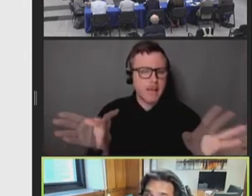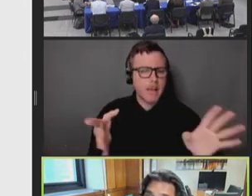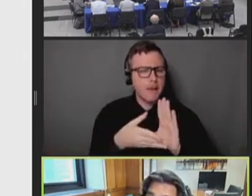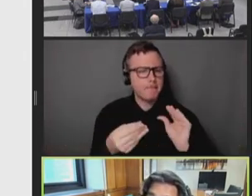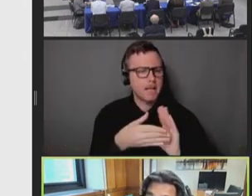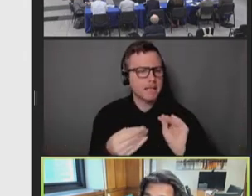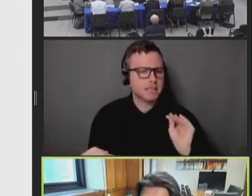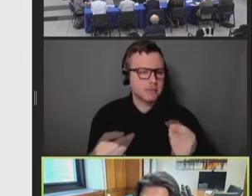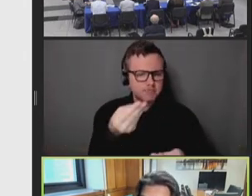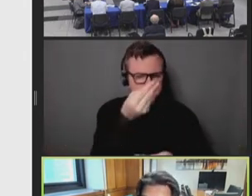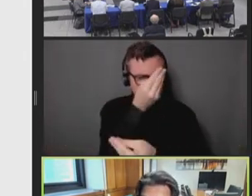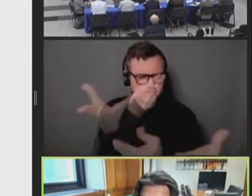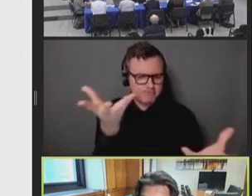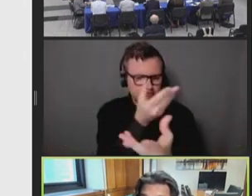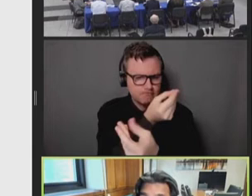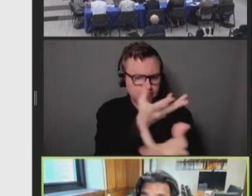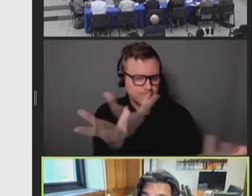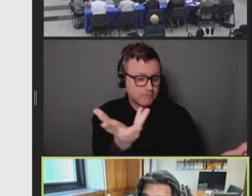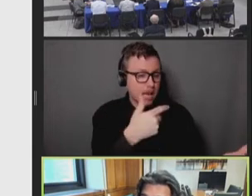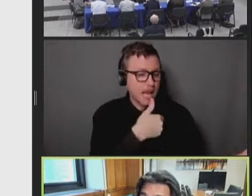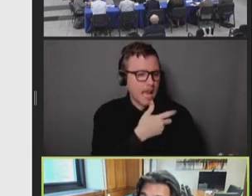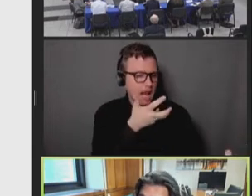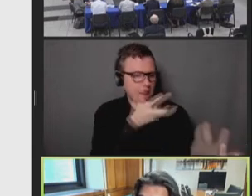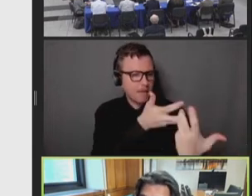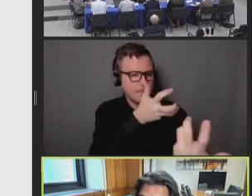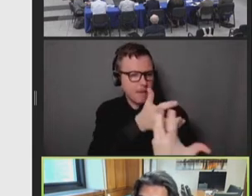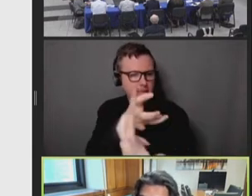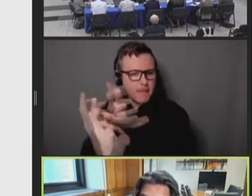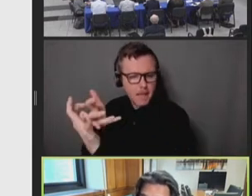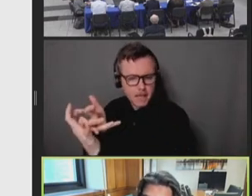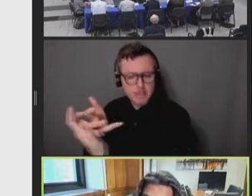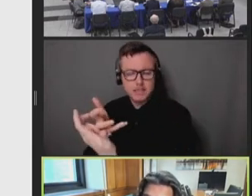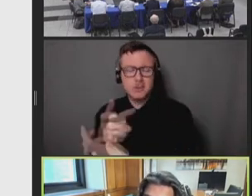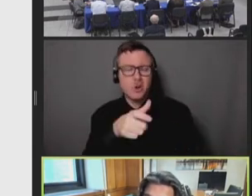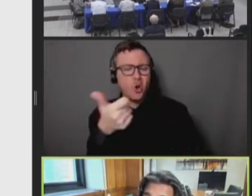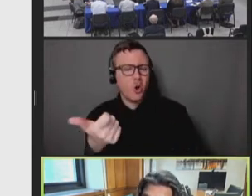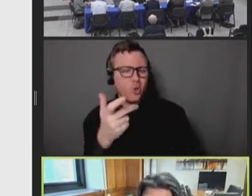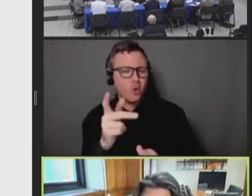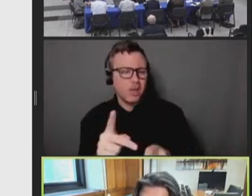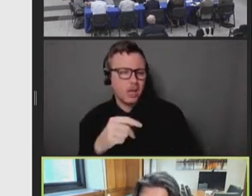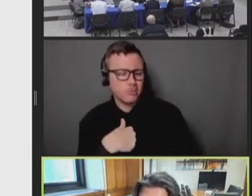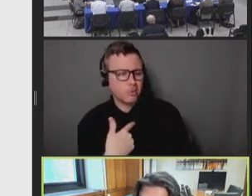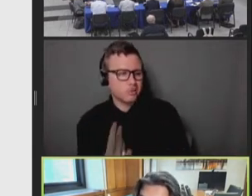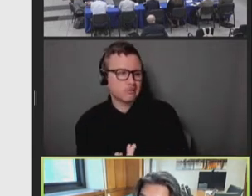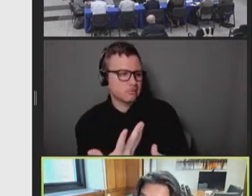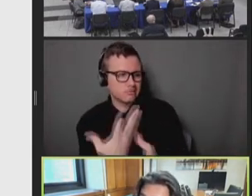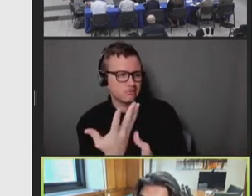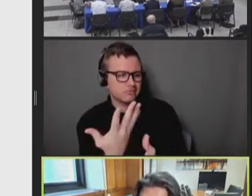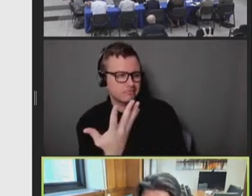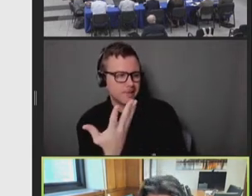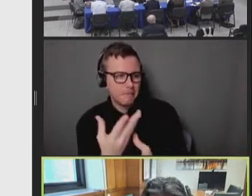and appropriate messaging for people who are often left behind with one size fits all approaches.